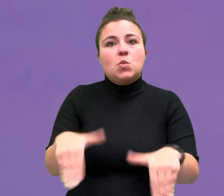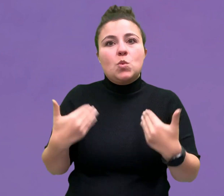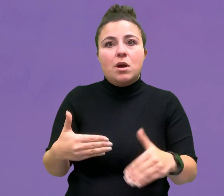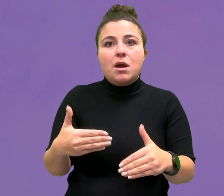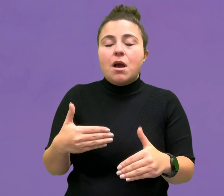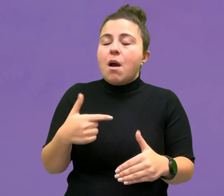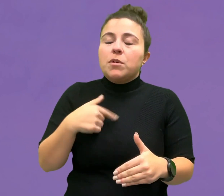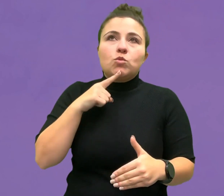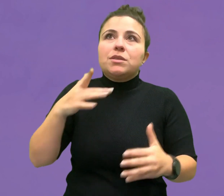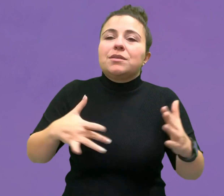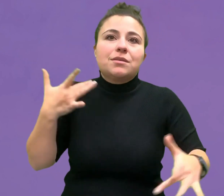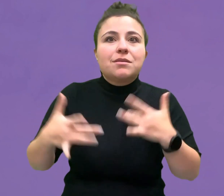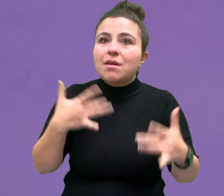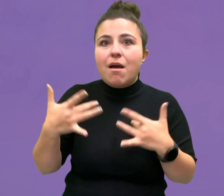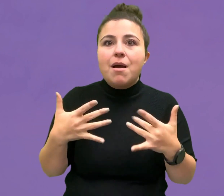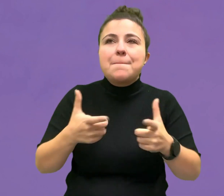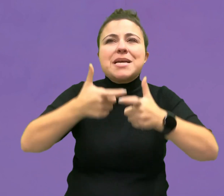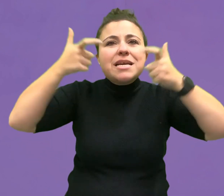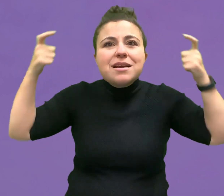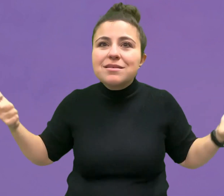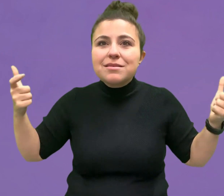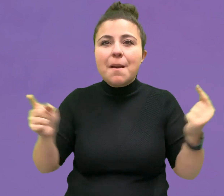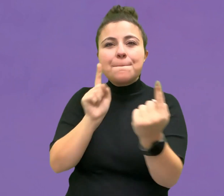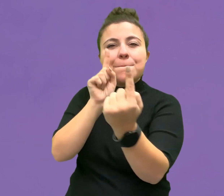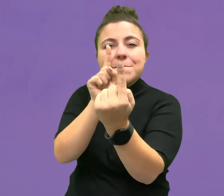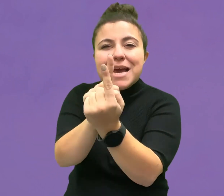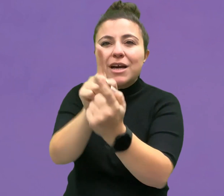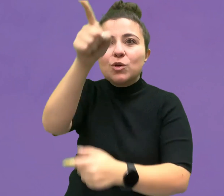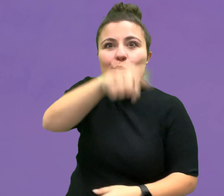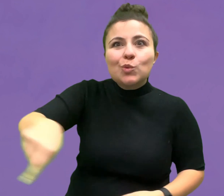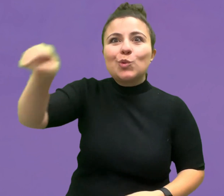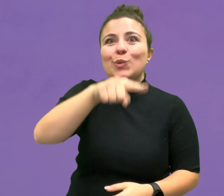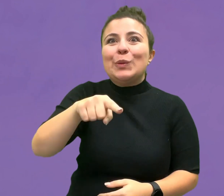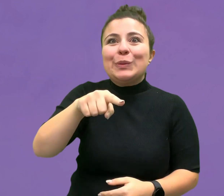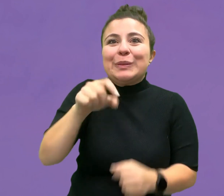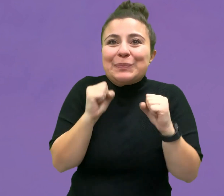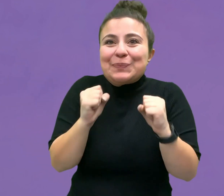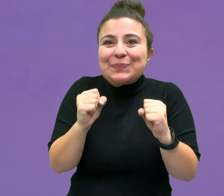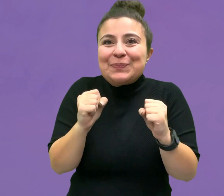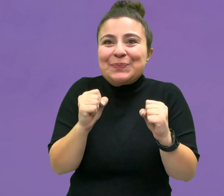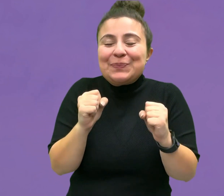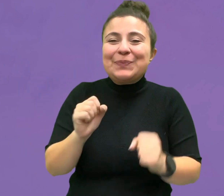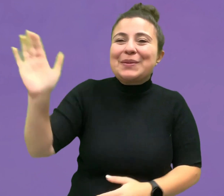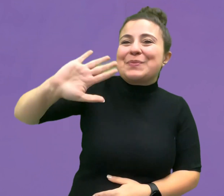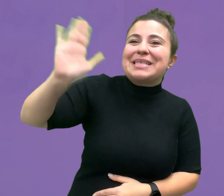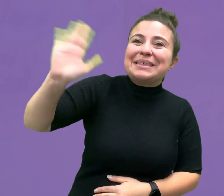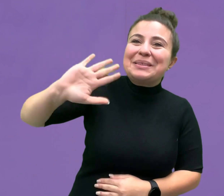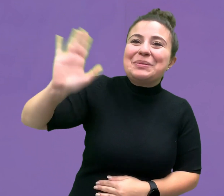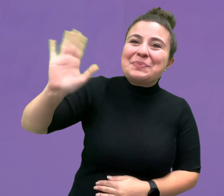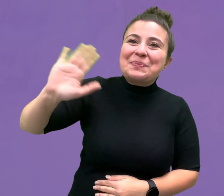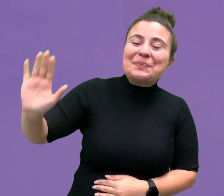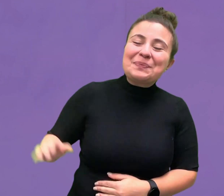I am so looking forward to meeting all of you. Bye now!